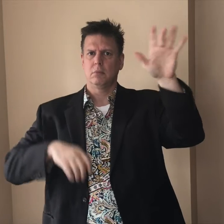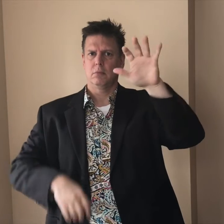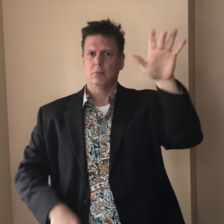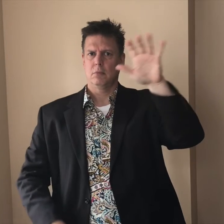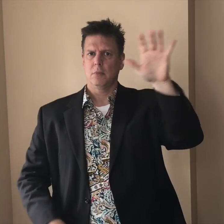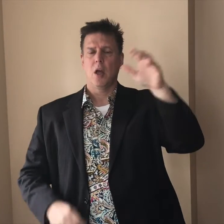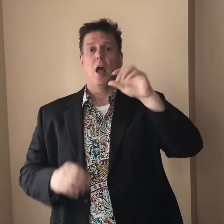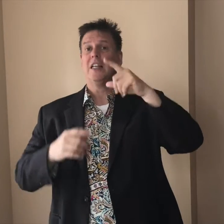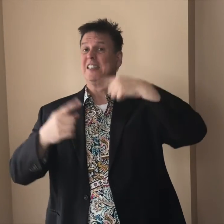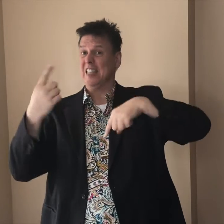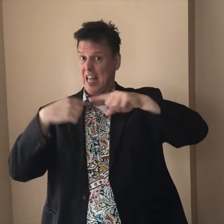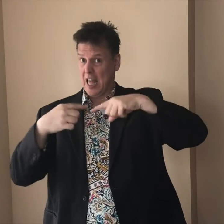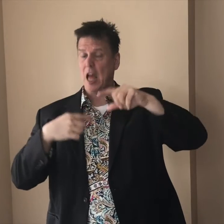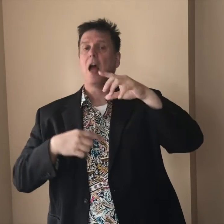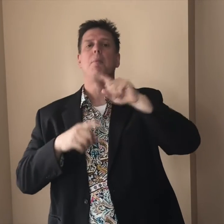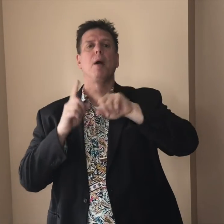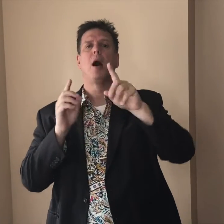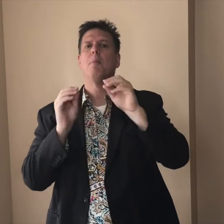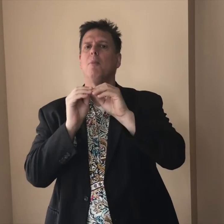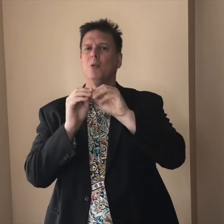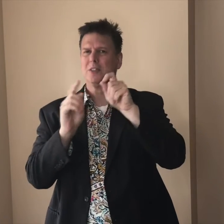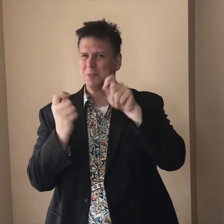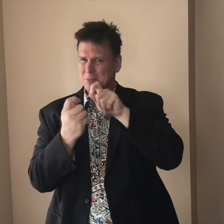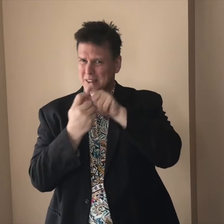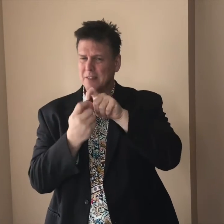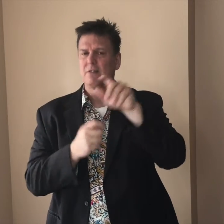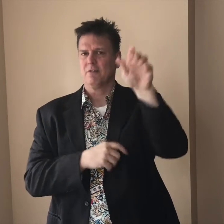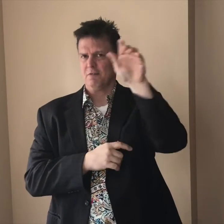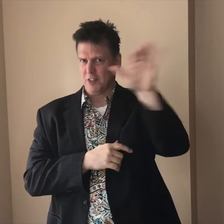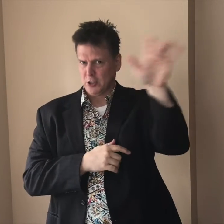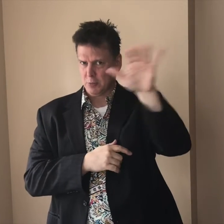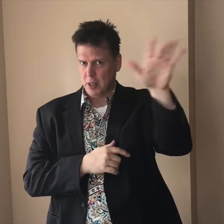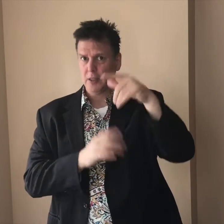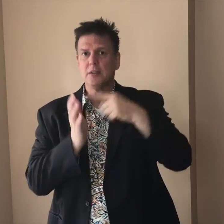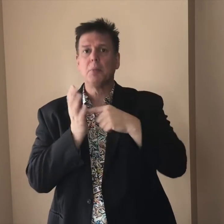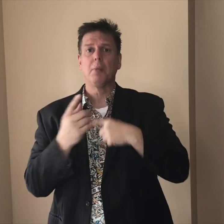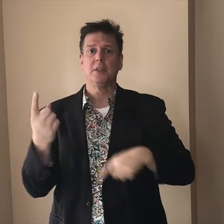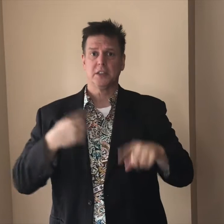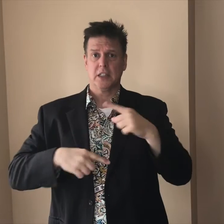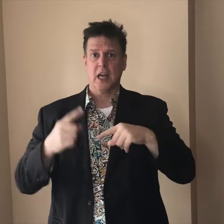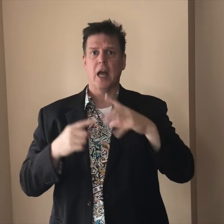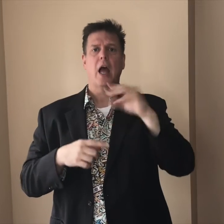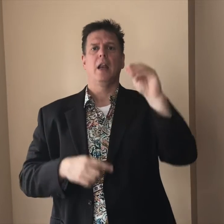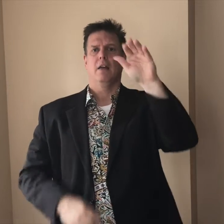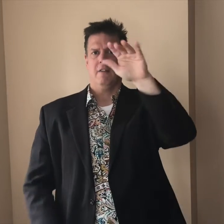Fingerspell up here They may sign up here as well. But more specifically we're talking about fingerspelling